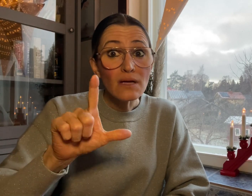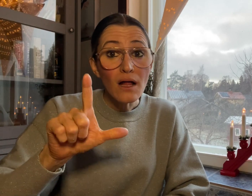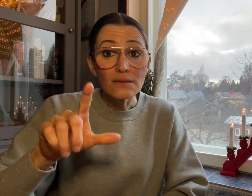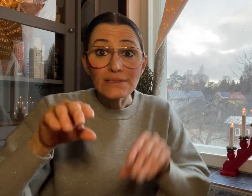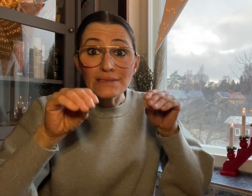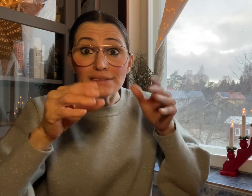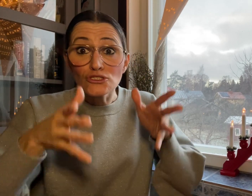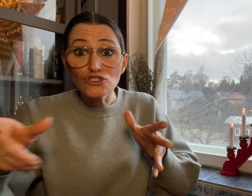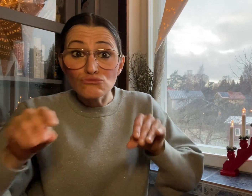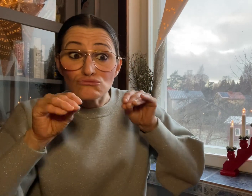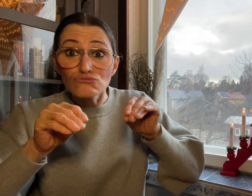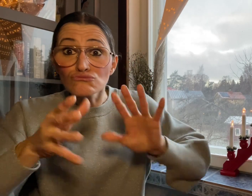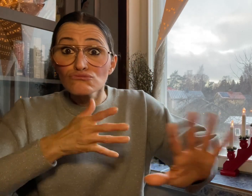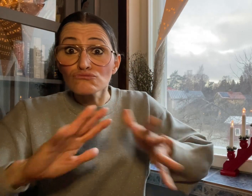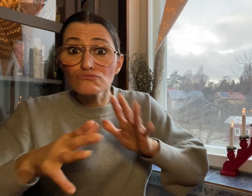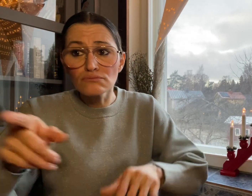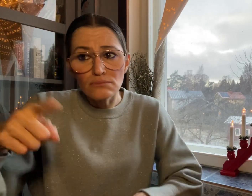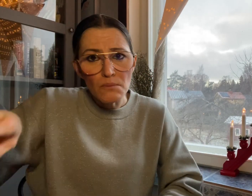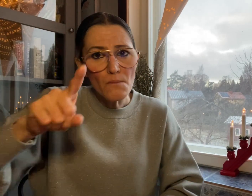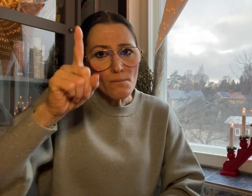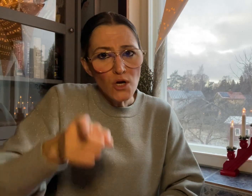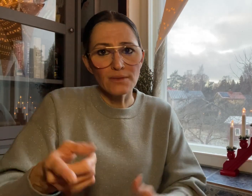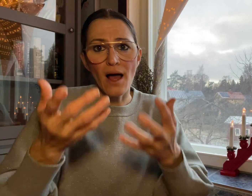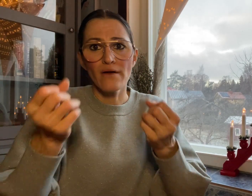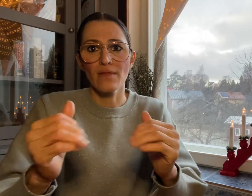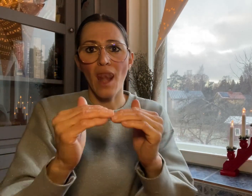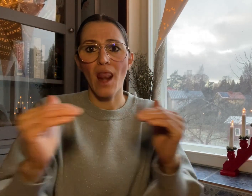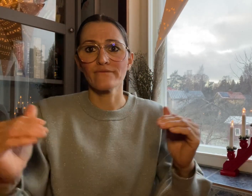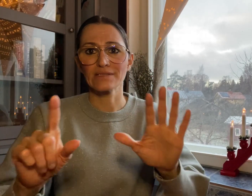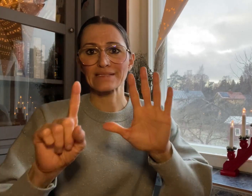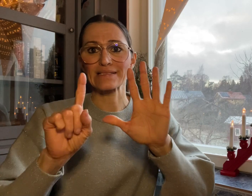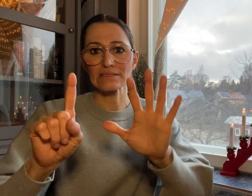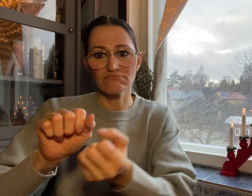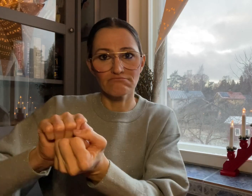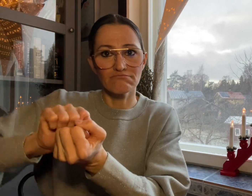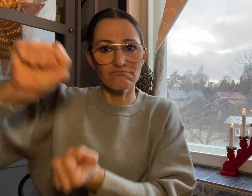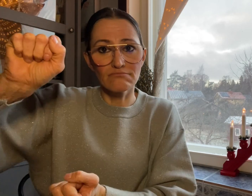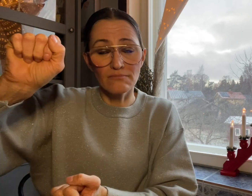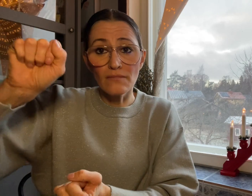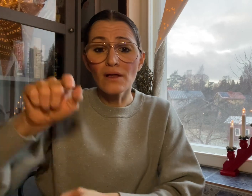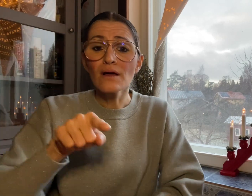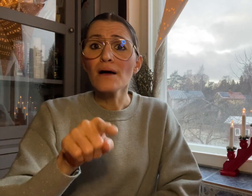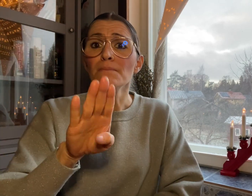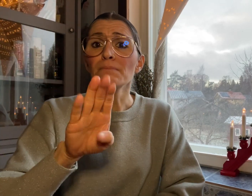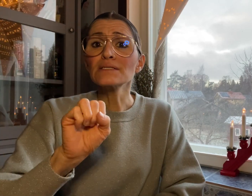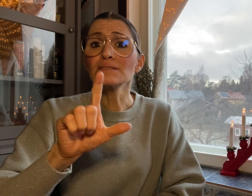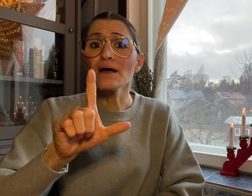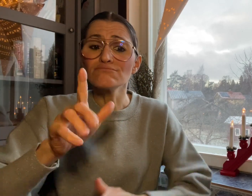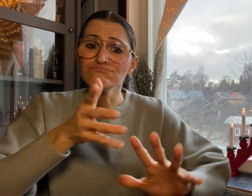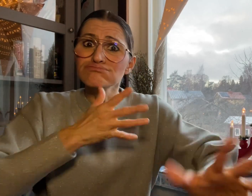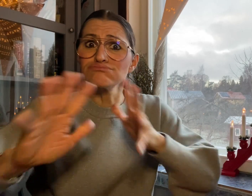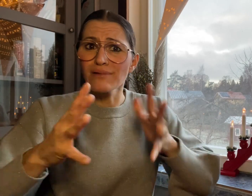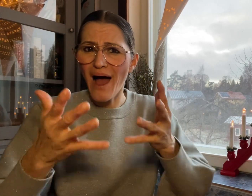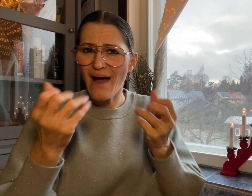a Level 6 qualification. There are different levels